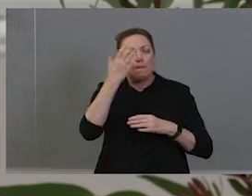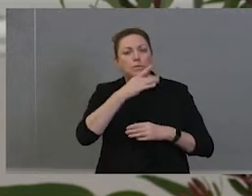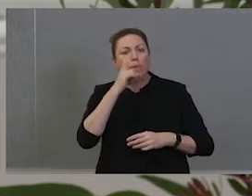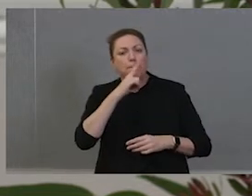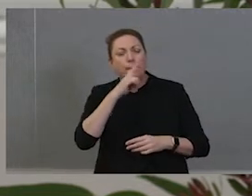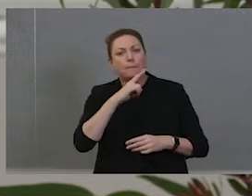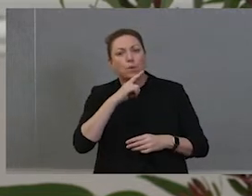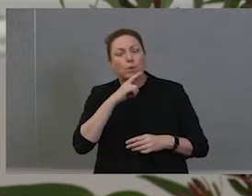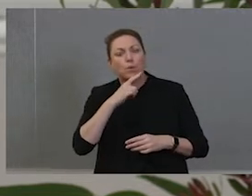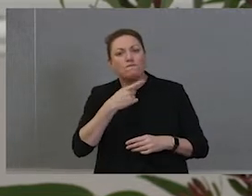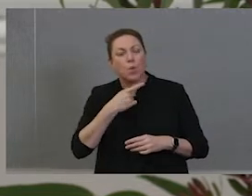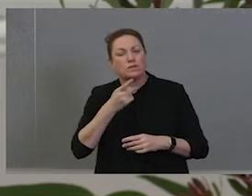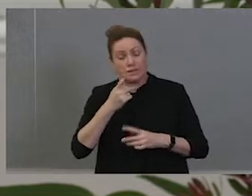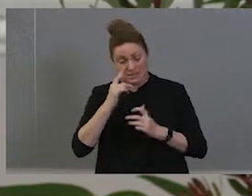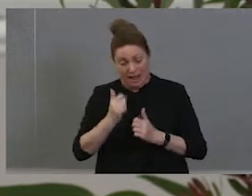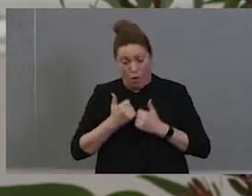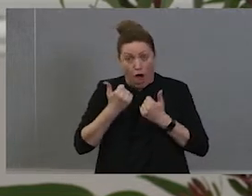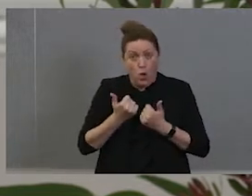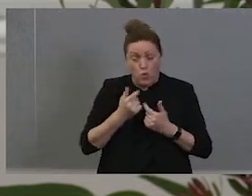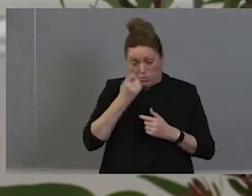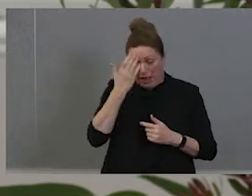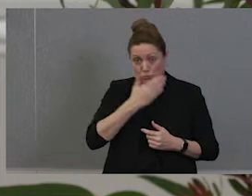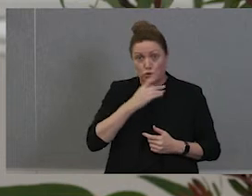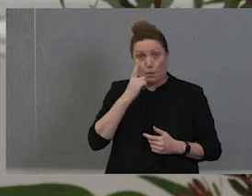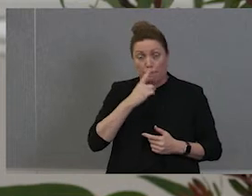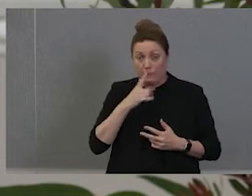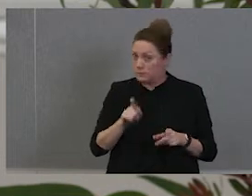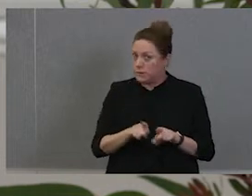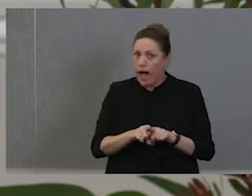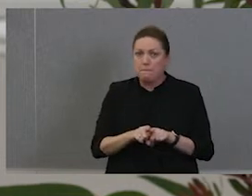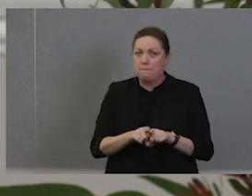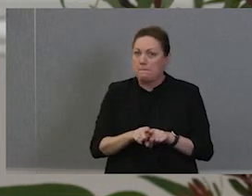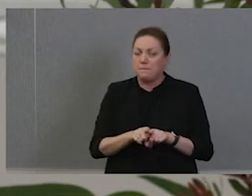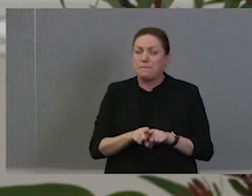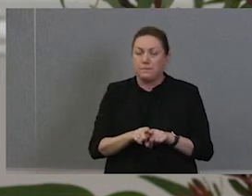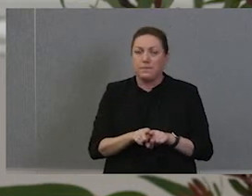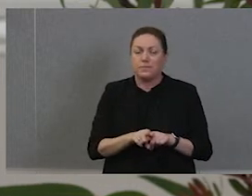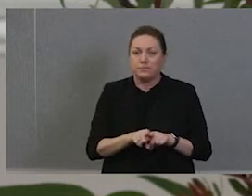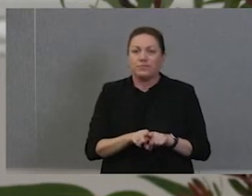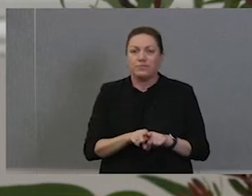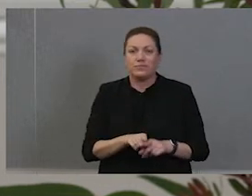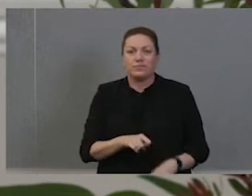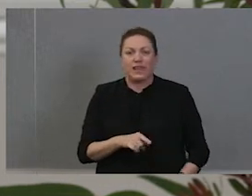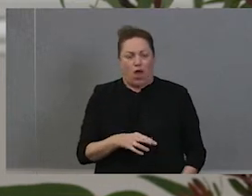own Aboriginal people are like this, too. To a, who do those white fellas think they are going out. There's